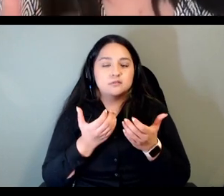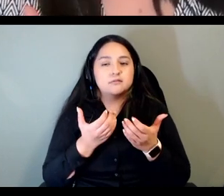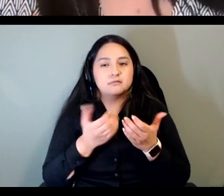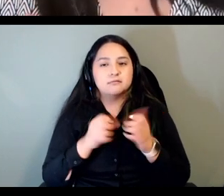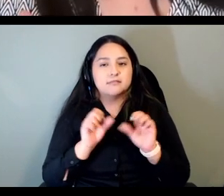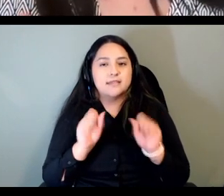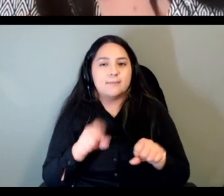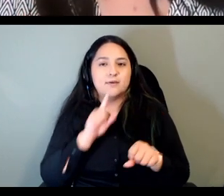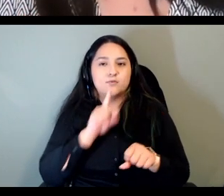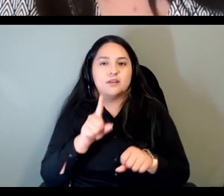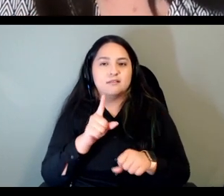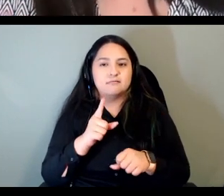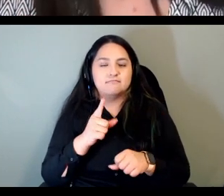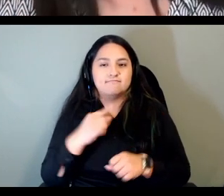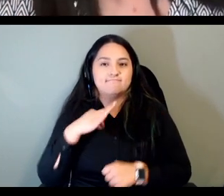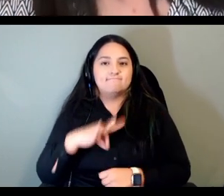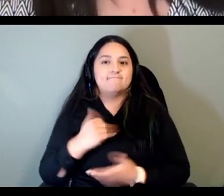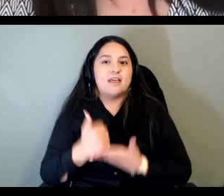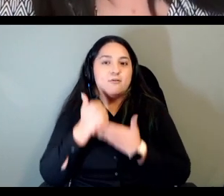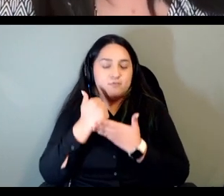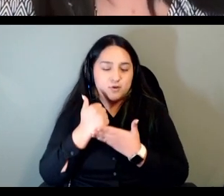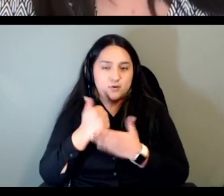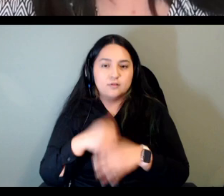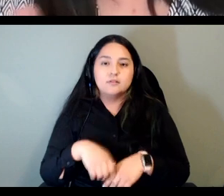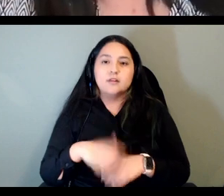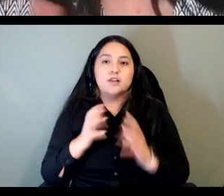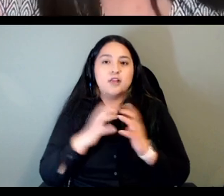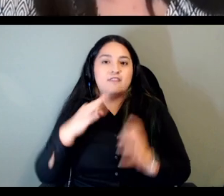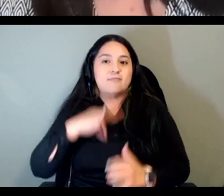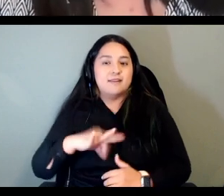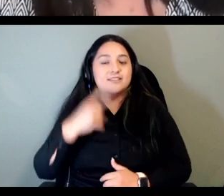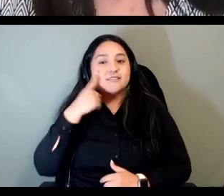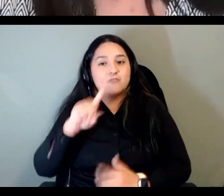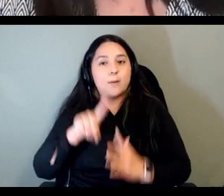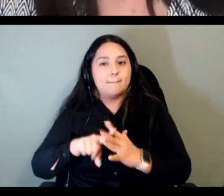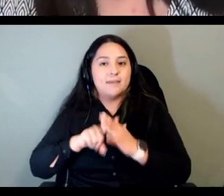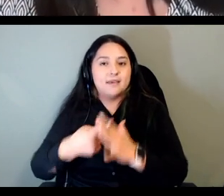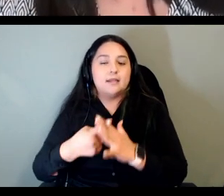we've seen a lot of benefits for beginning language learners of increasing proficiency